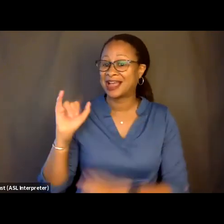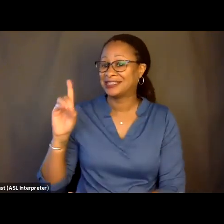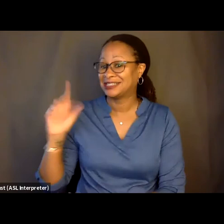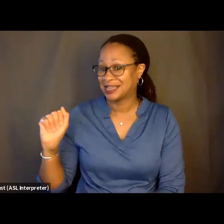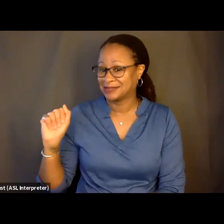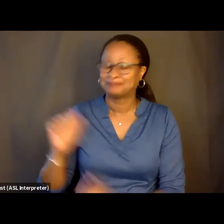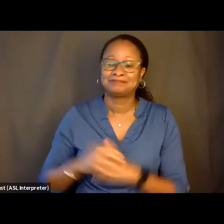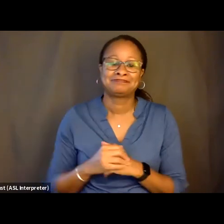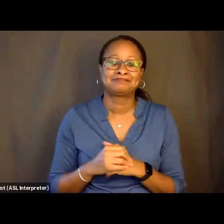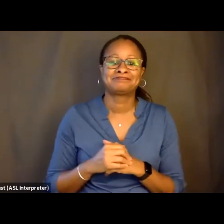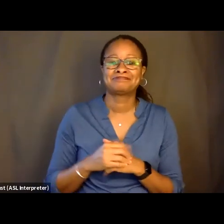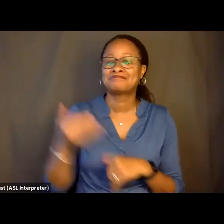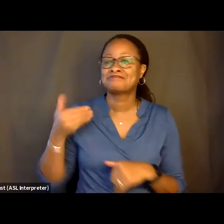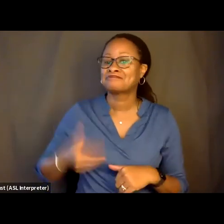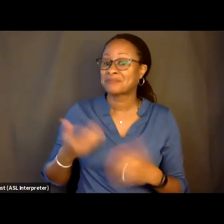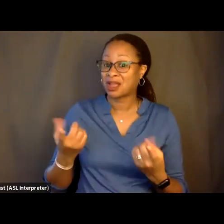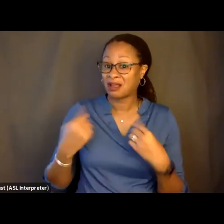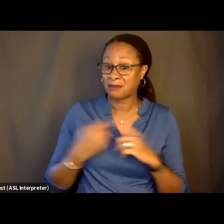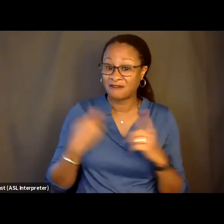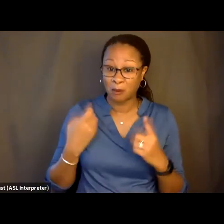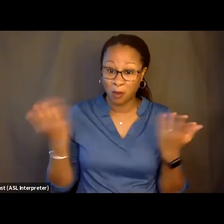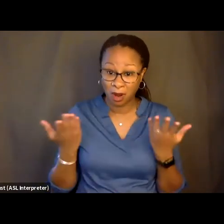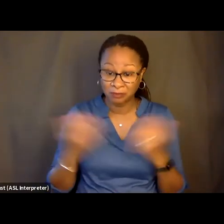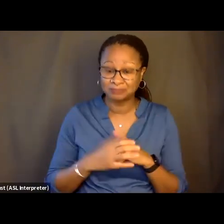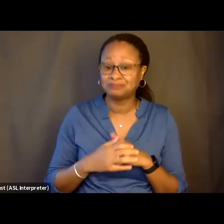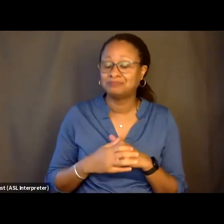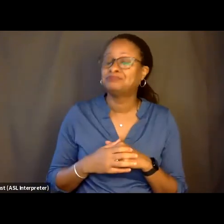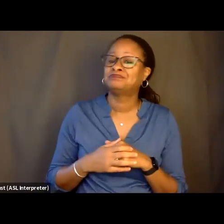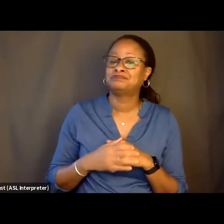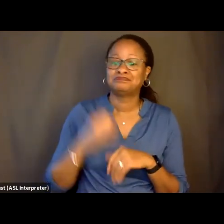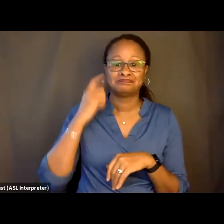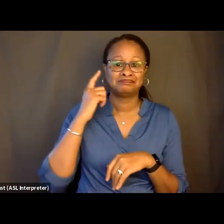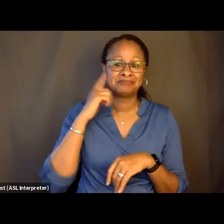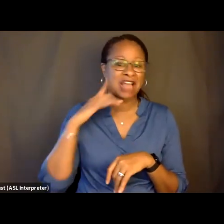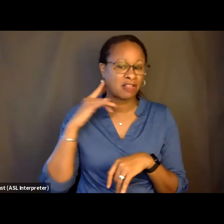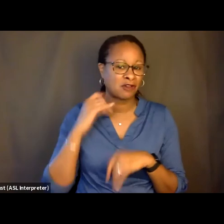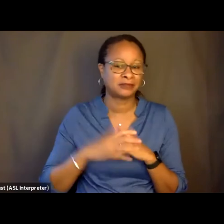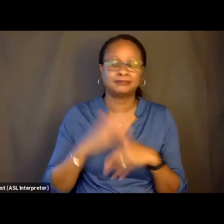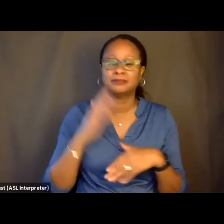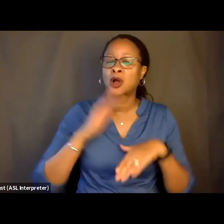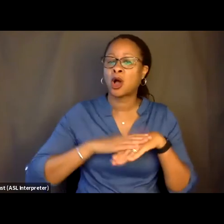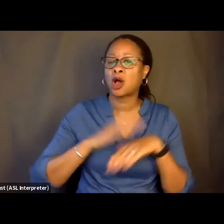I am coming to you on Tongva and Chumash land, otherwise known